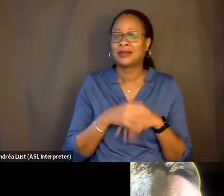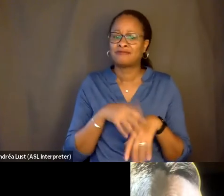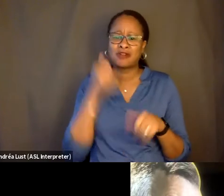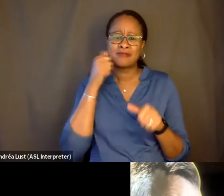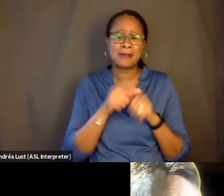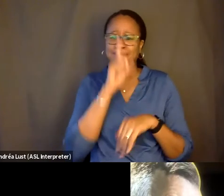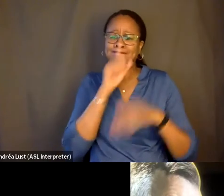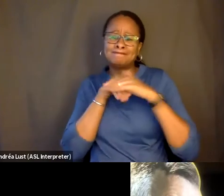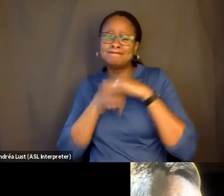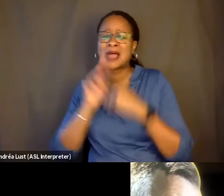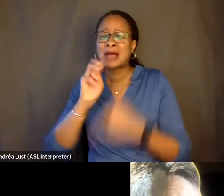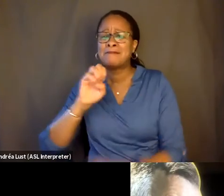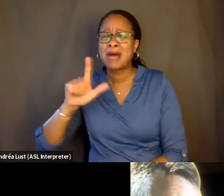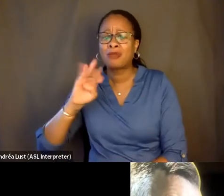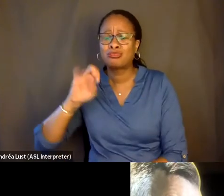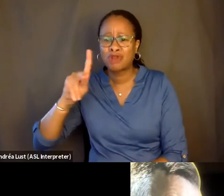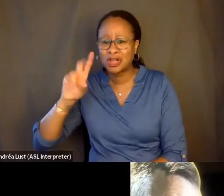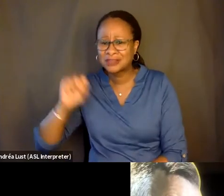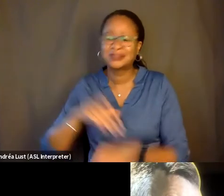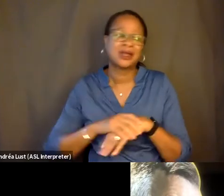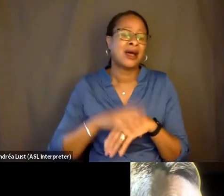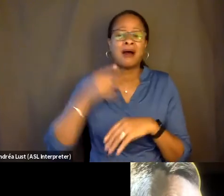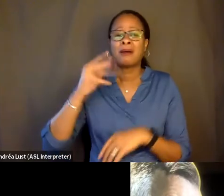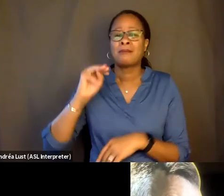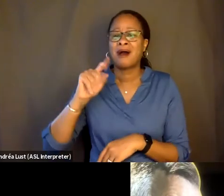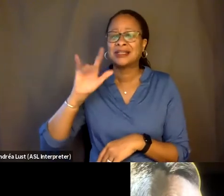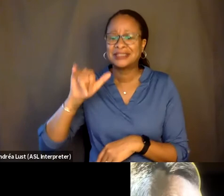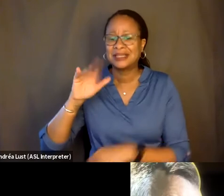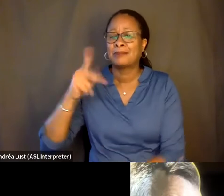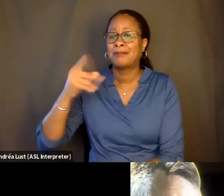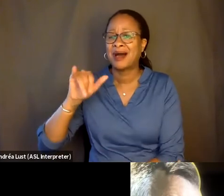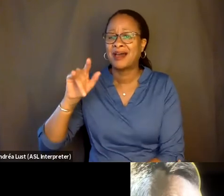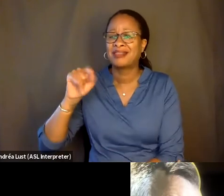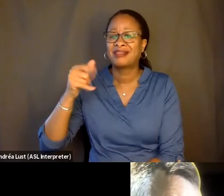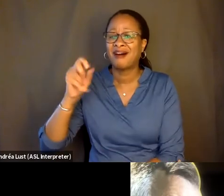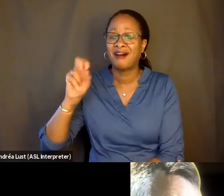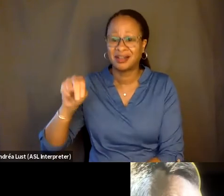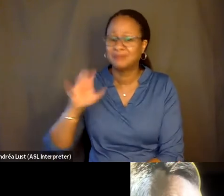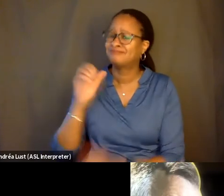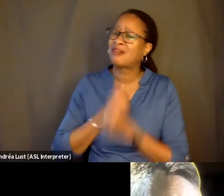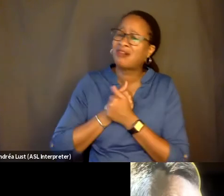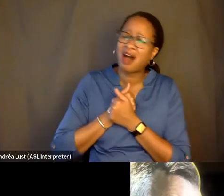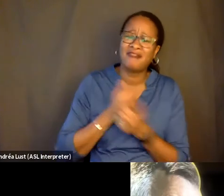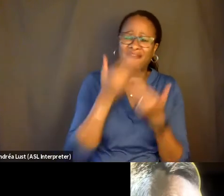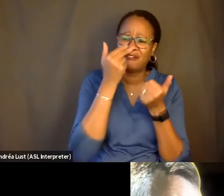like, fell off of his chair describing how he'd fallen off of his movie theater seat at the moment of the little mint, where the man explodes.